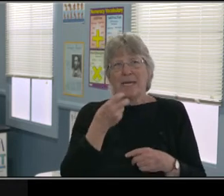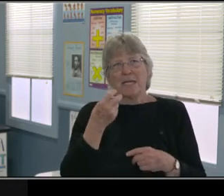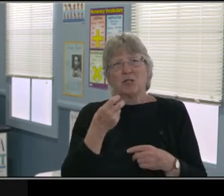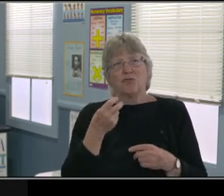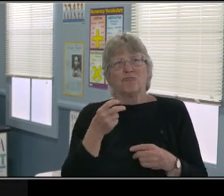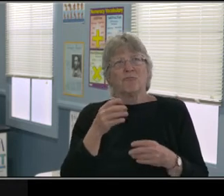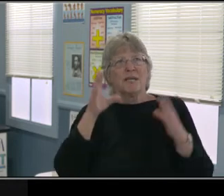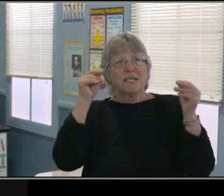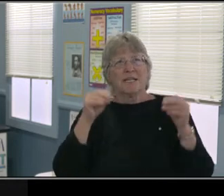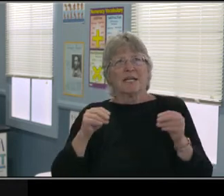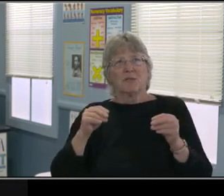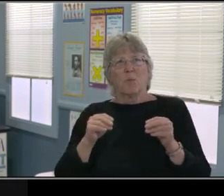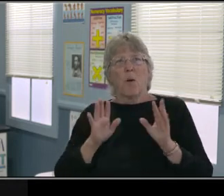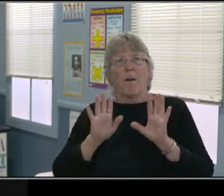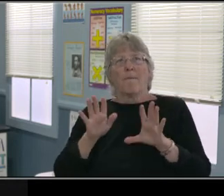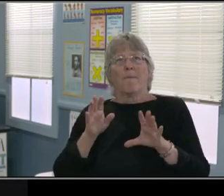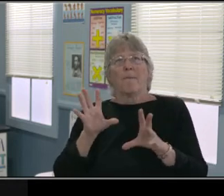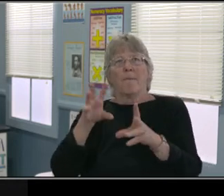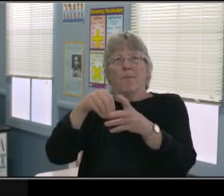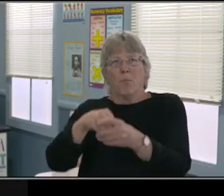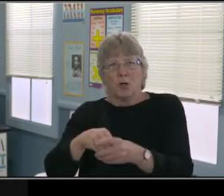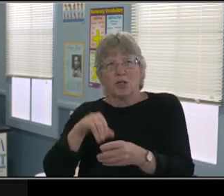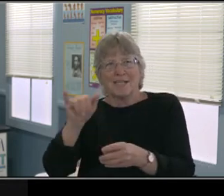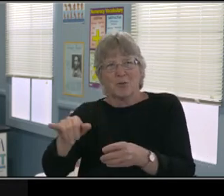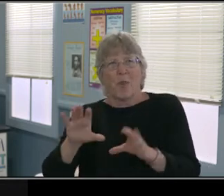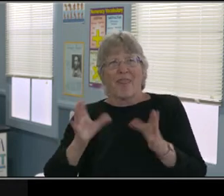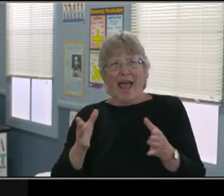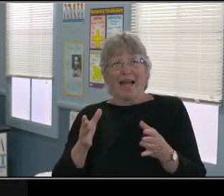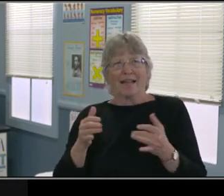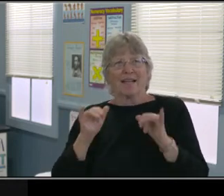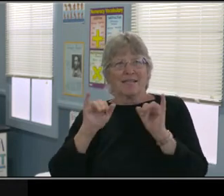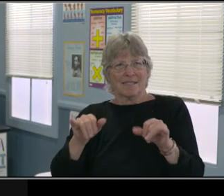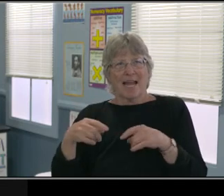they're educators, they're administrators, they're folks that are gonna be able